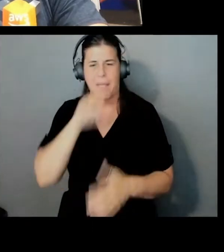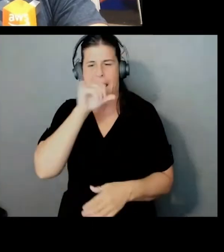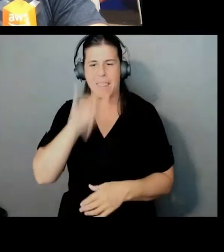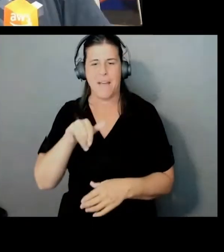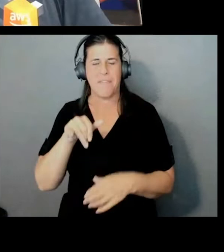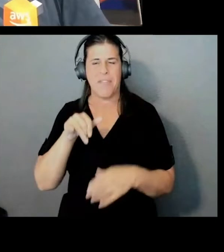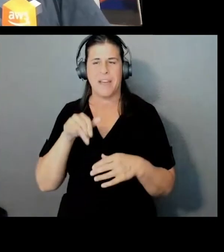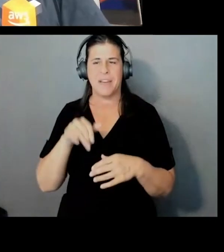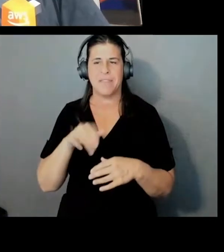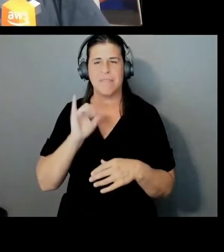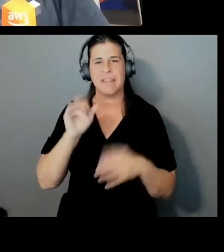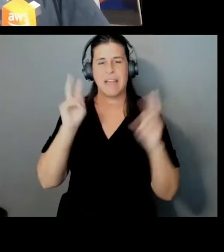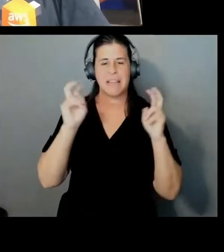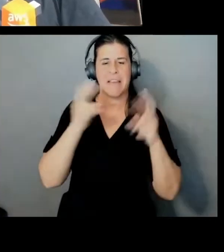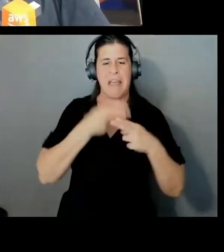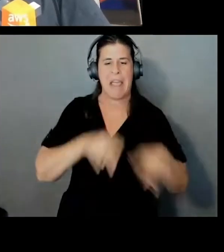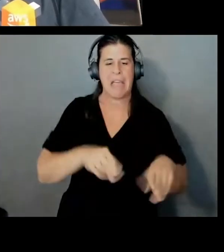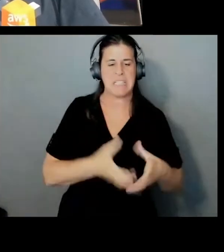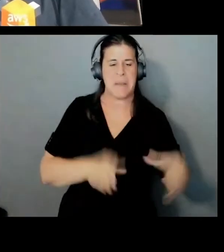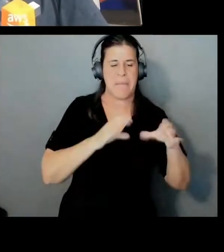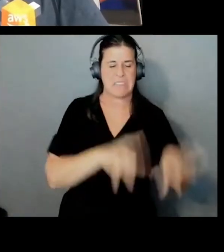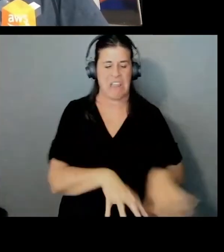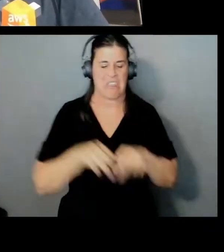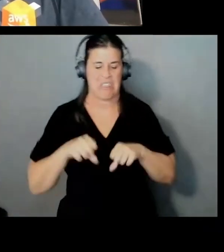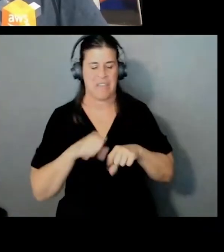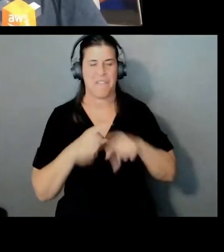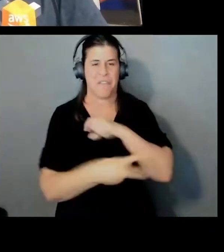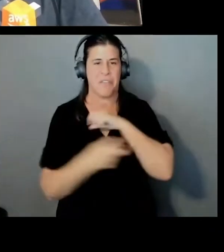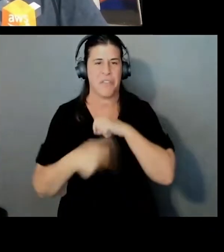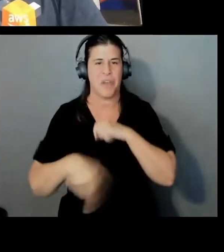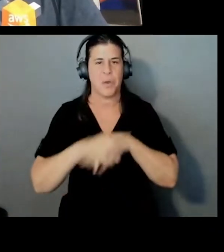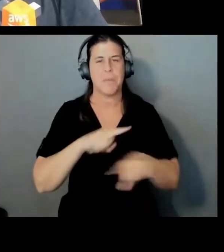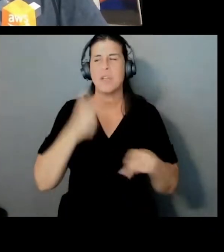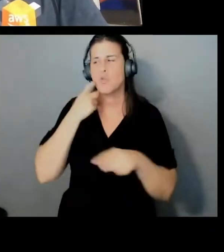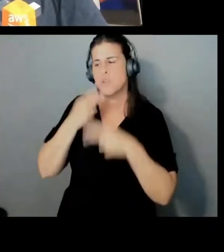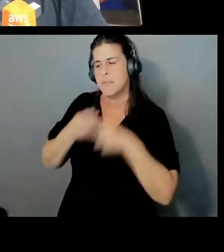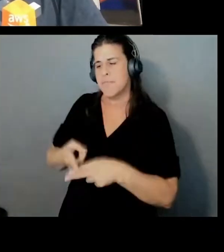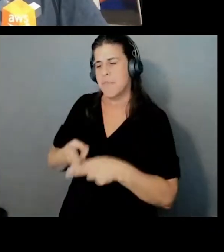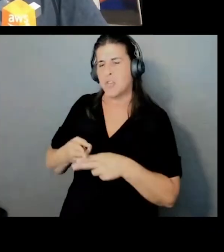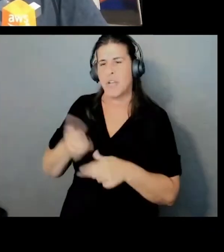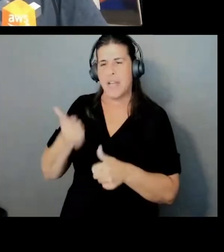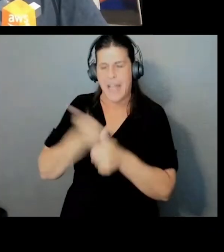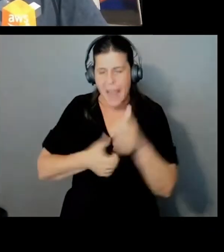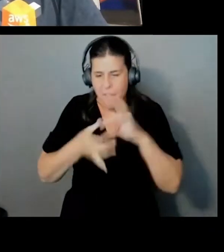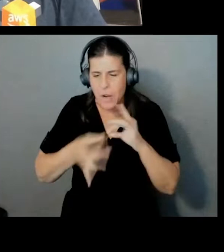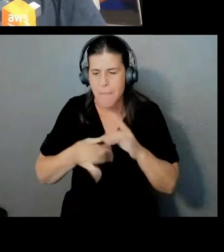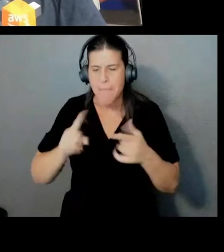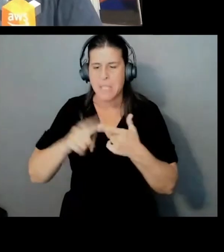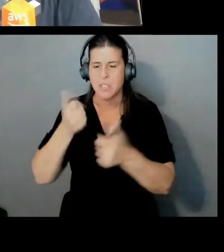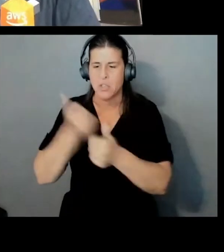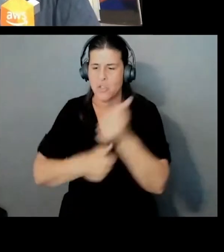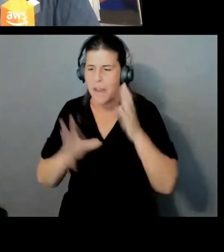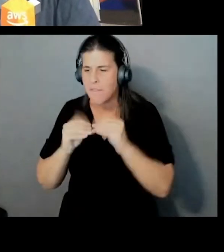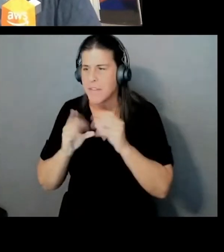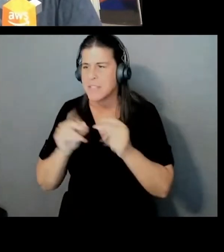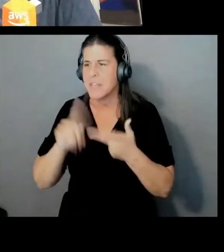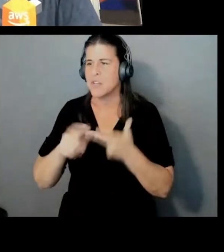So, you just mentioned, on every message, every session, every file, they're all encrypted.